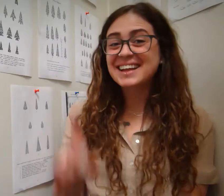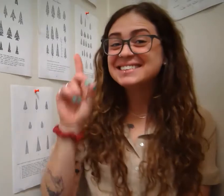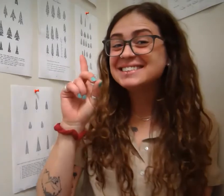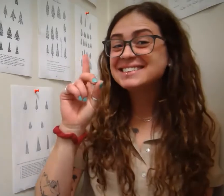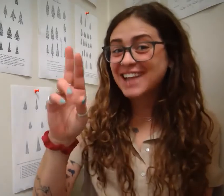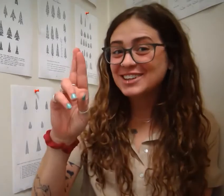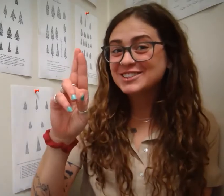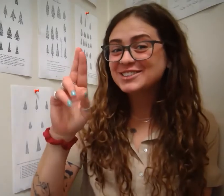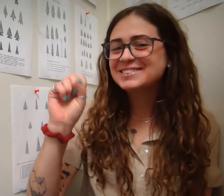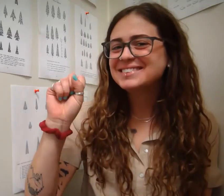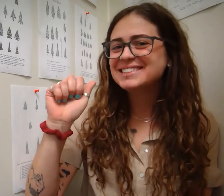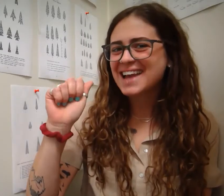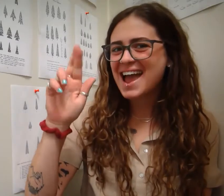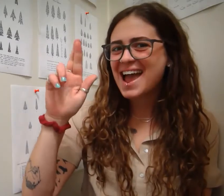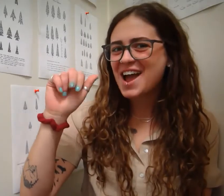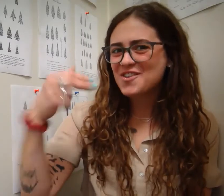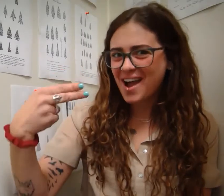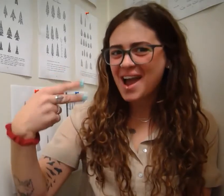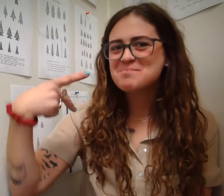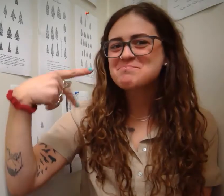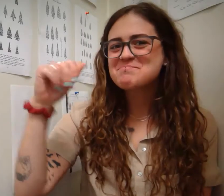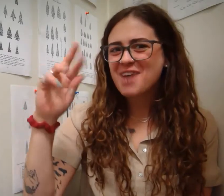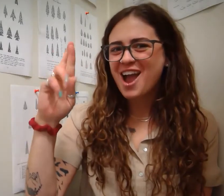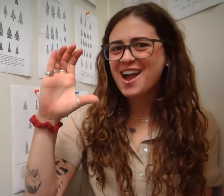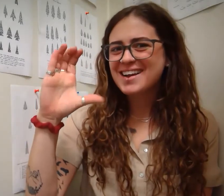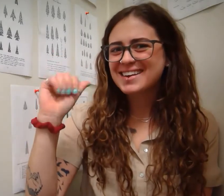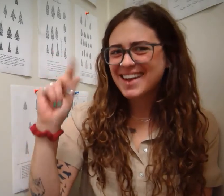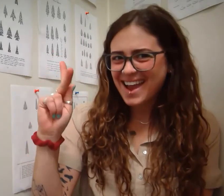Dr. Sarah Parcak!